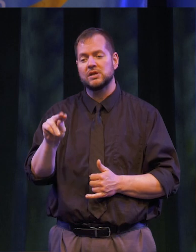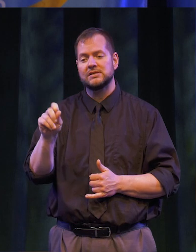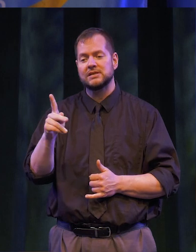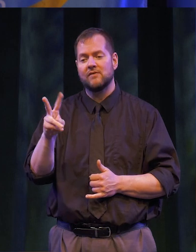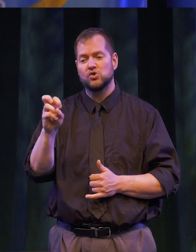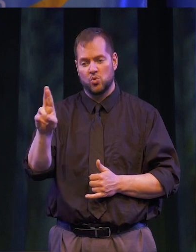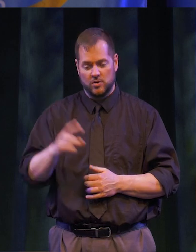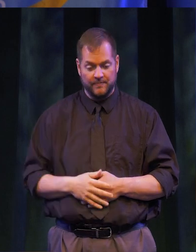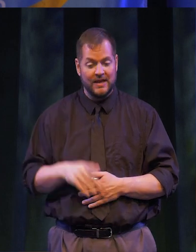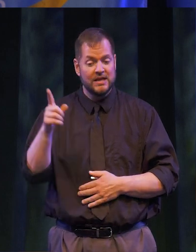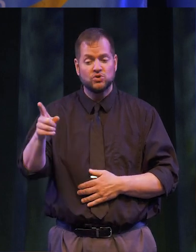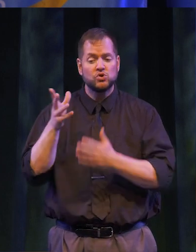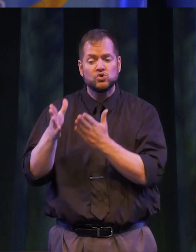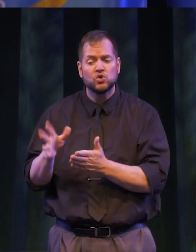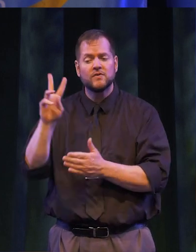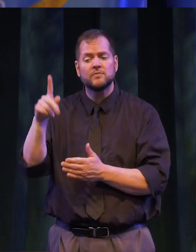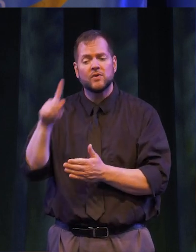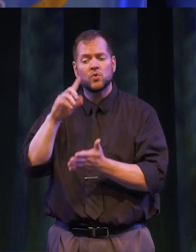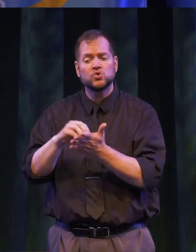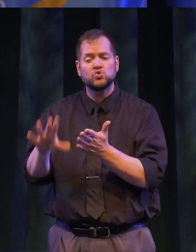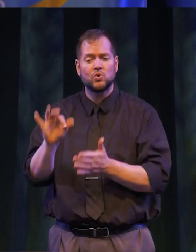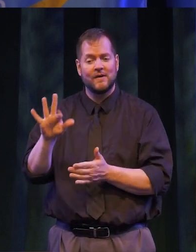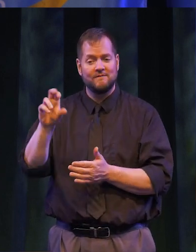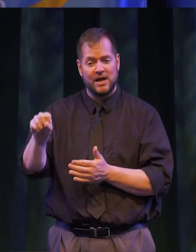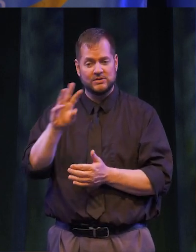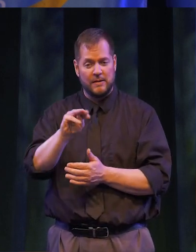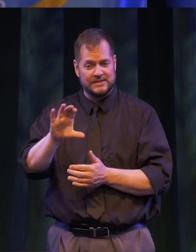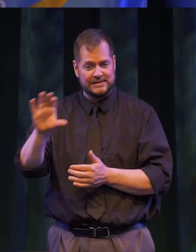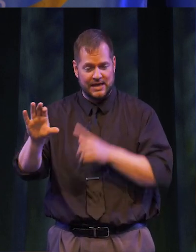DR. SALVADOR SERVED AS VICE PRESIDENT FOR STUDENT AFFAIRS AT MONROE COMMUNITY COLLEGE